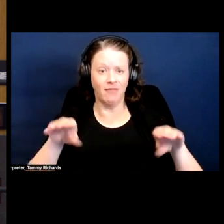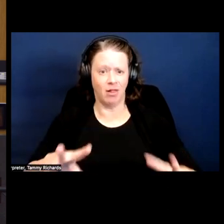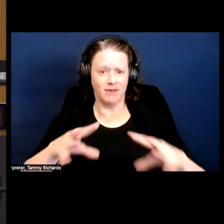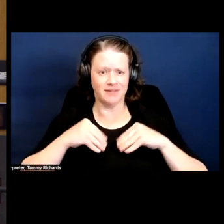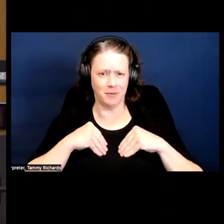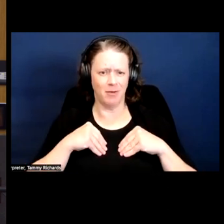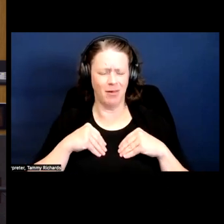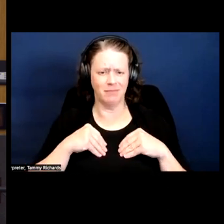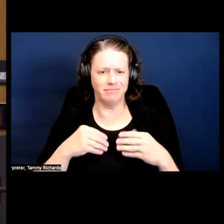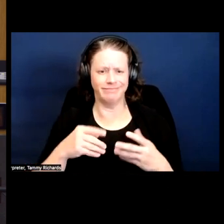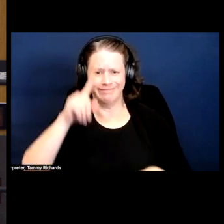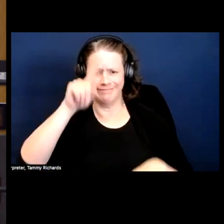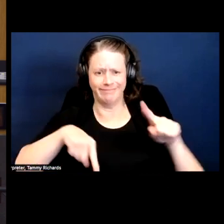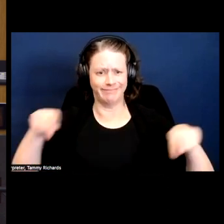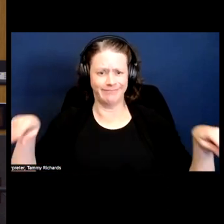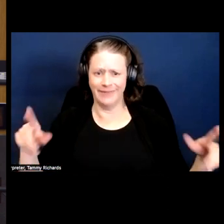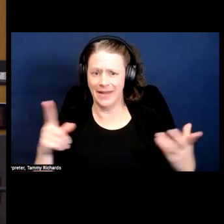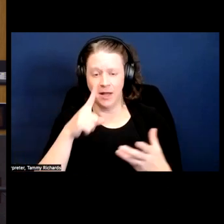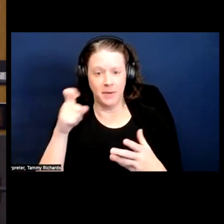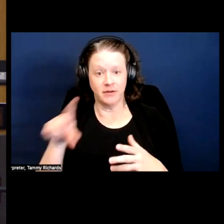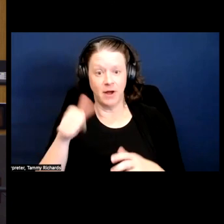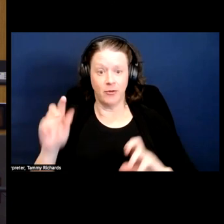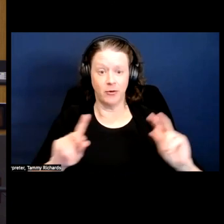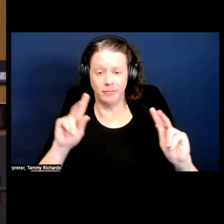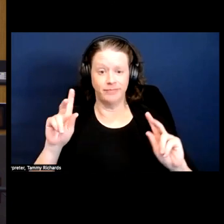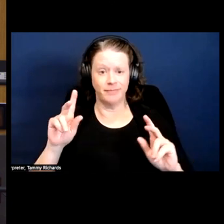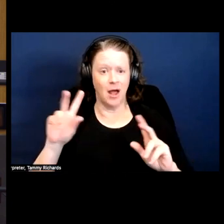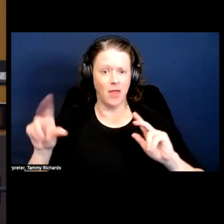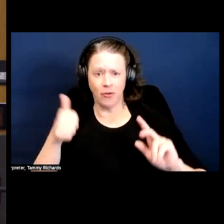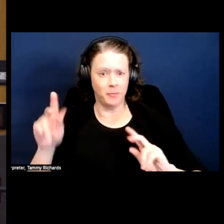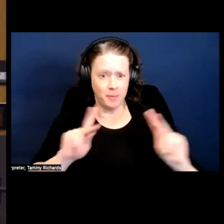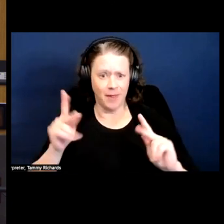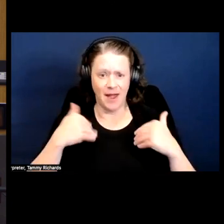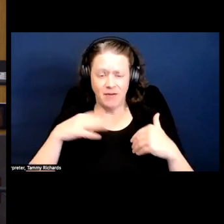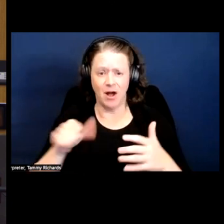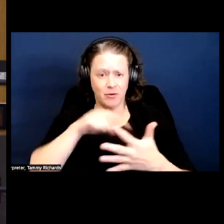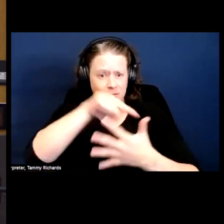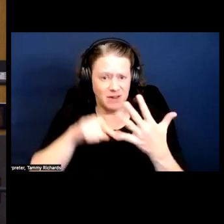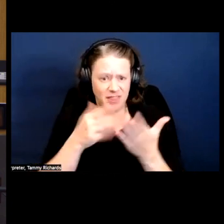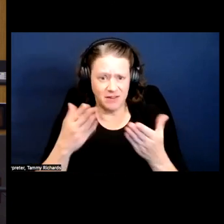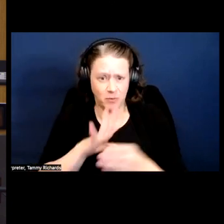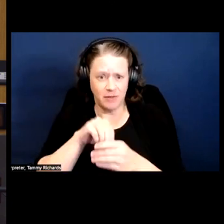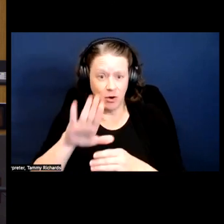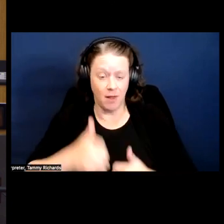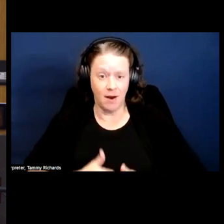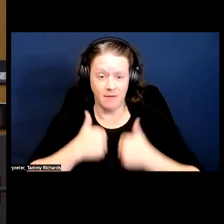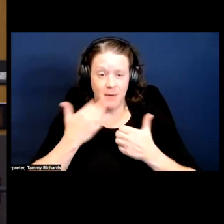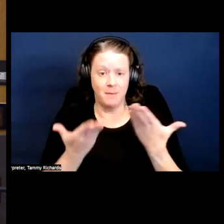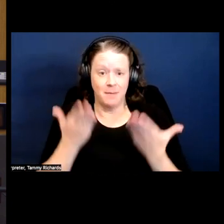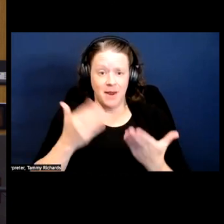Like, what other people can deal with, because of the other things they might have in their life, right, other privileges they might have, they may be able to tolerate some things at